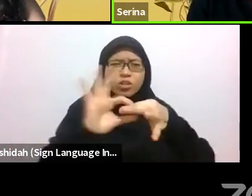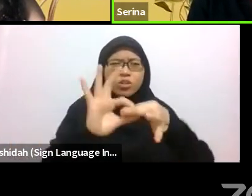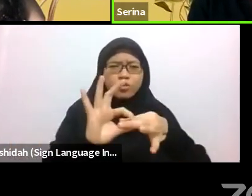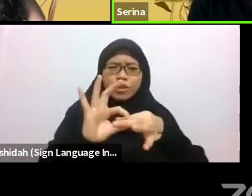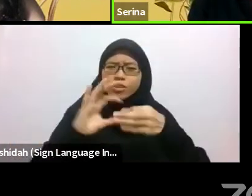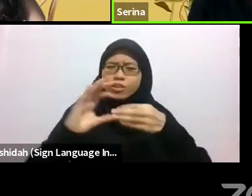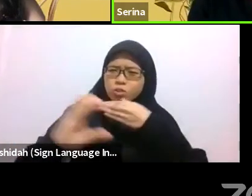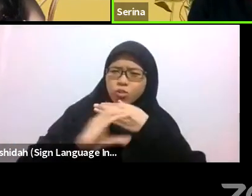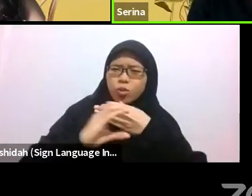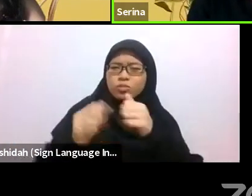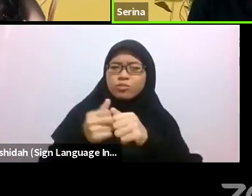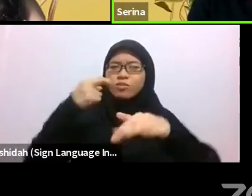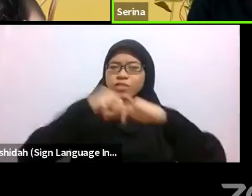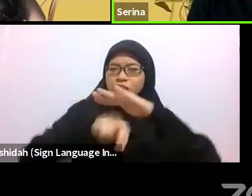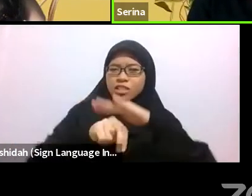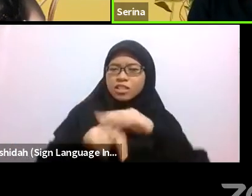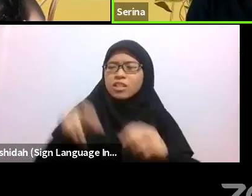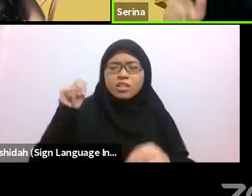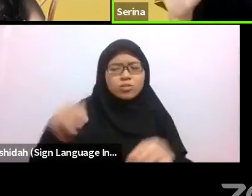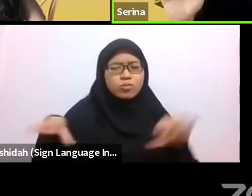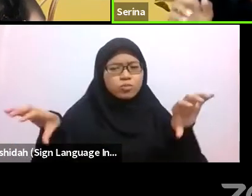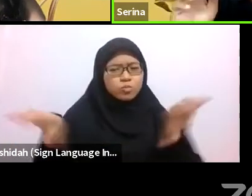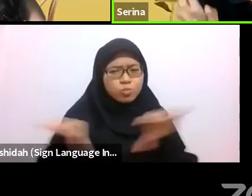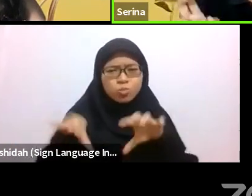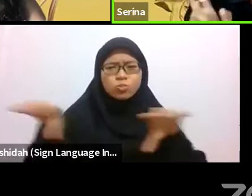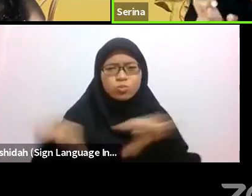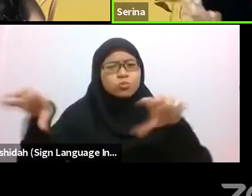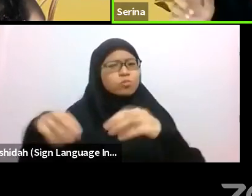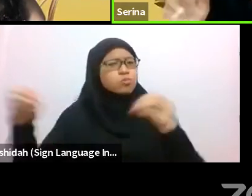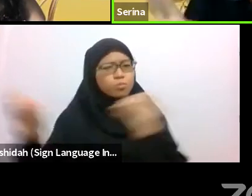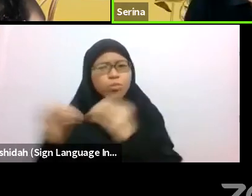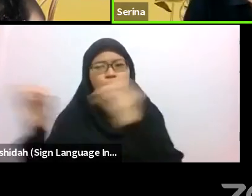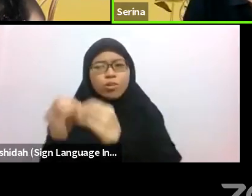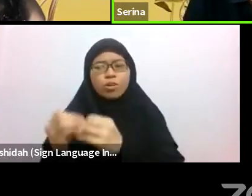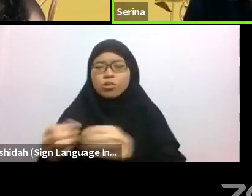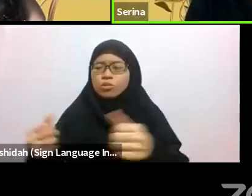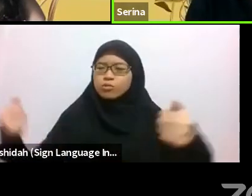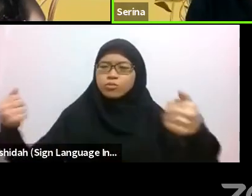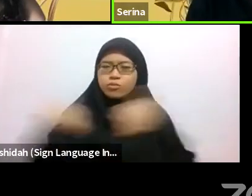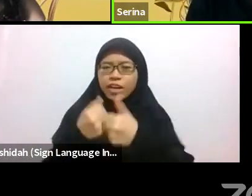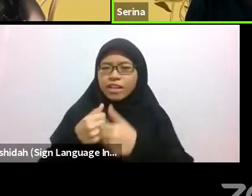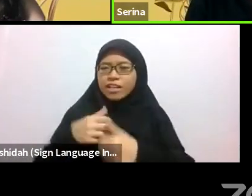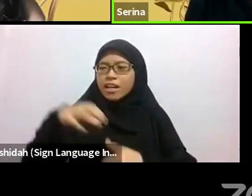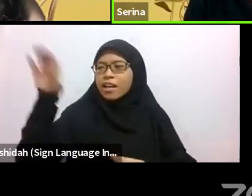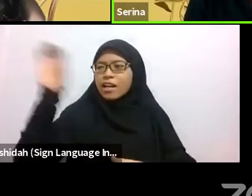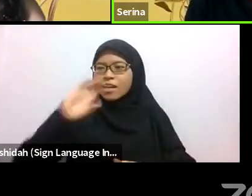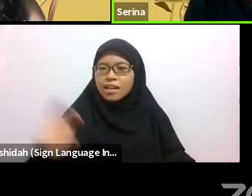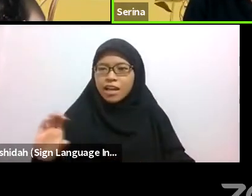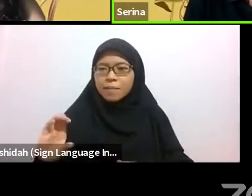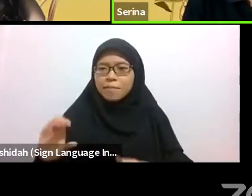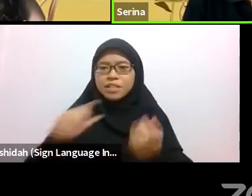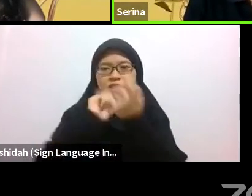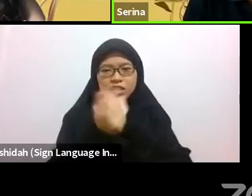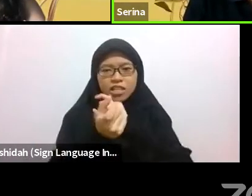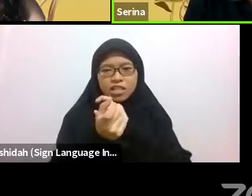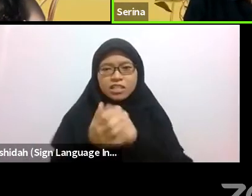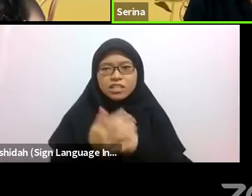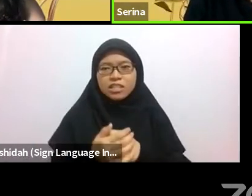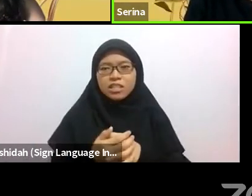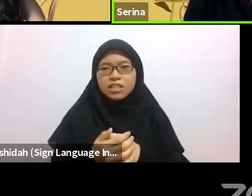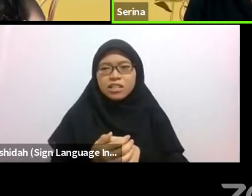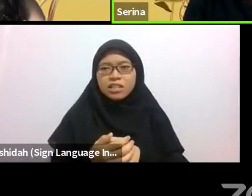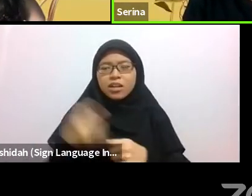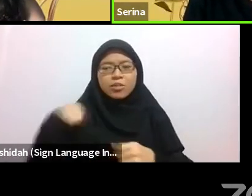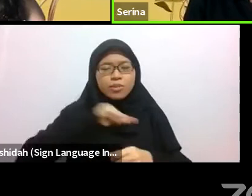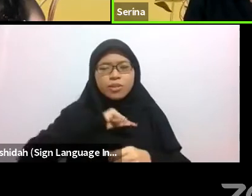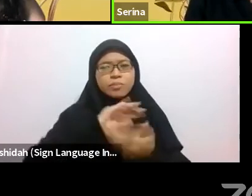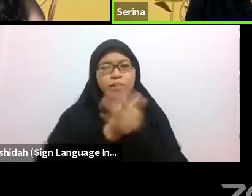More and more as we become more developed, more civilised, as we engage with capitalism, as nor said, we lose that.